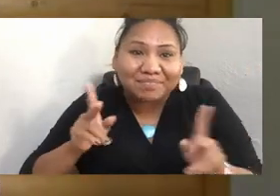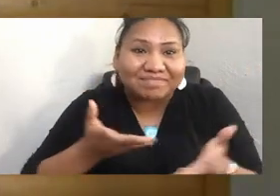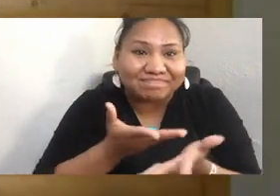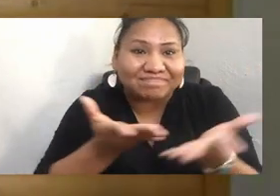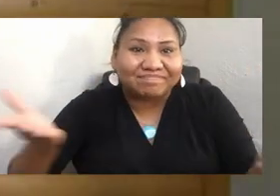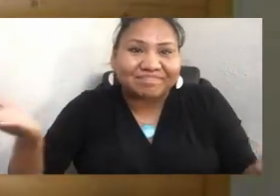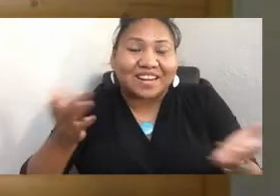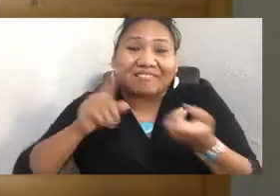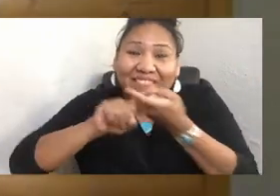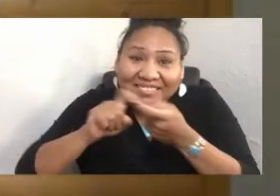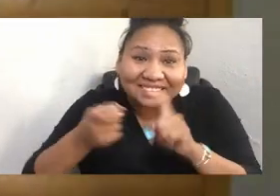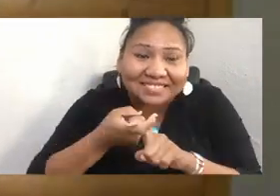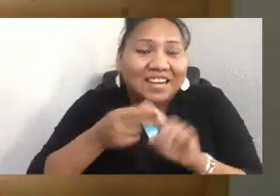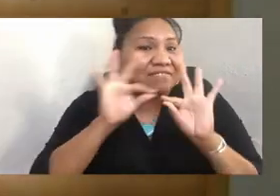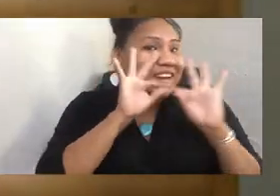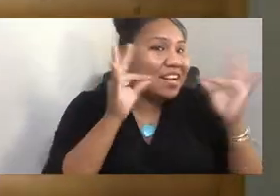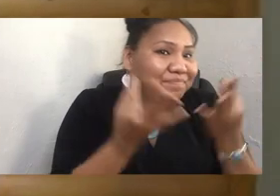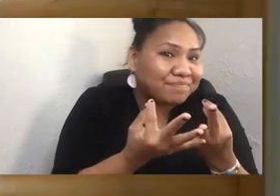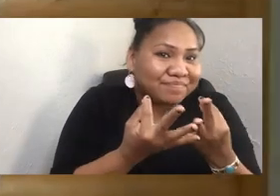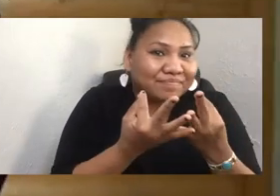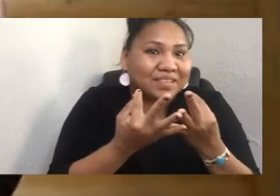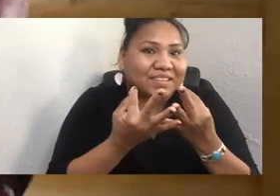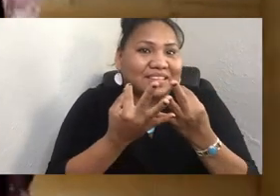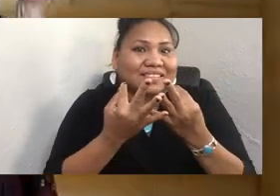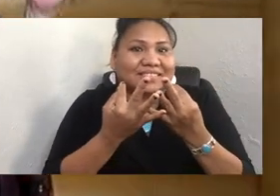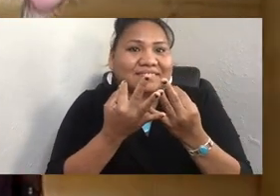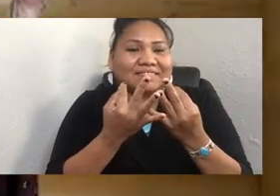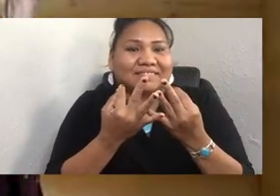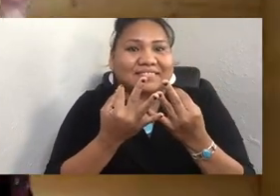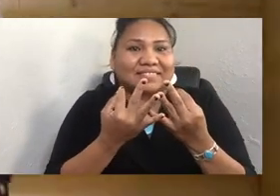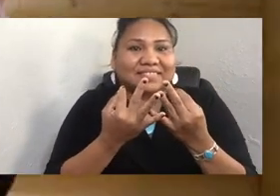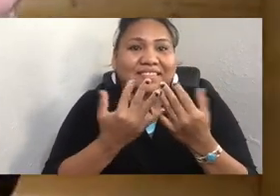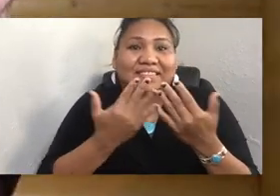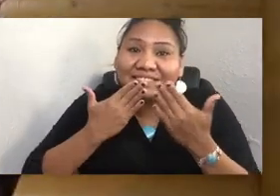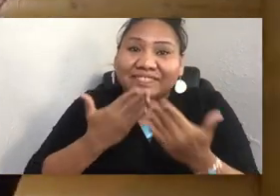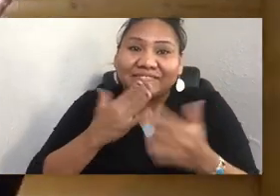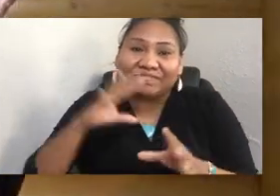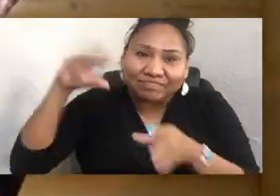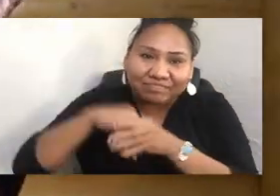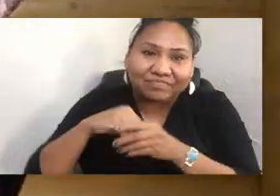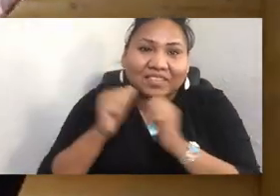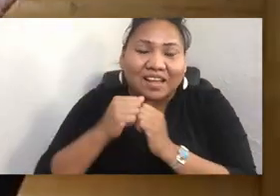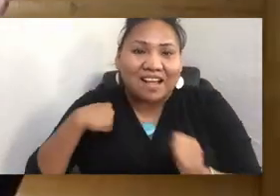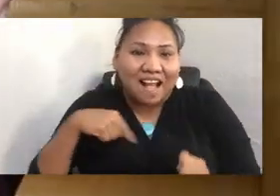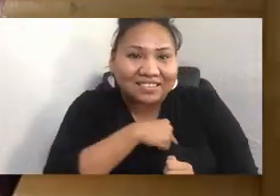friends and relatives. We can't thank you enough for being all with us today.